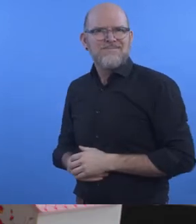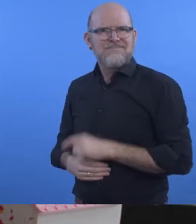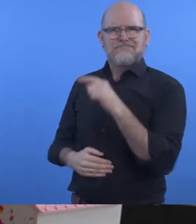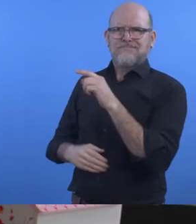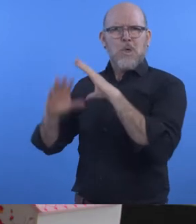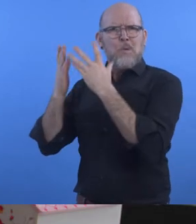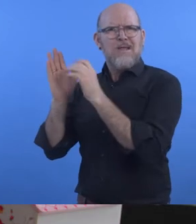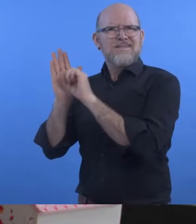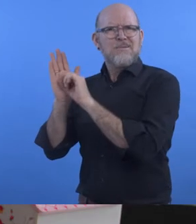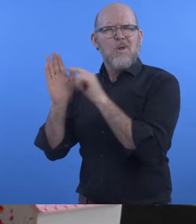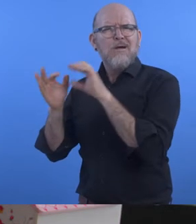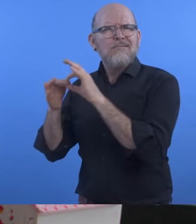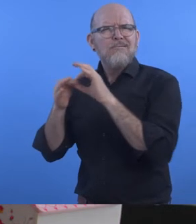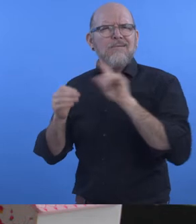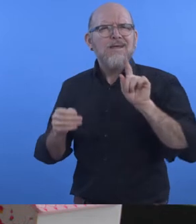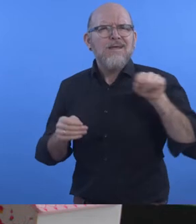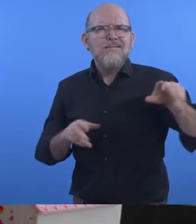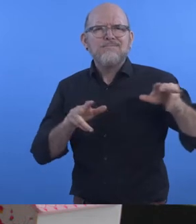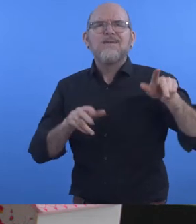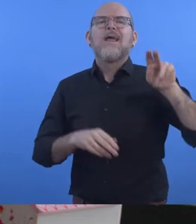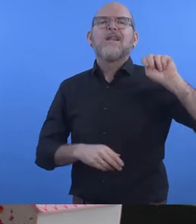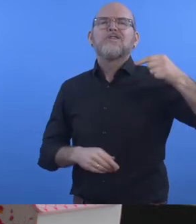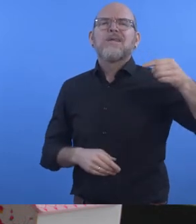Global Symbols, an NGO from the United Kingdom, provides graphic